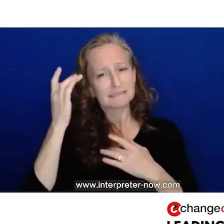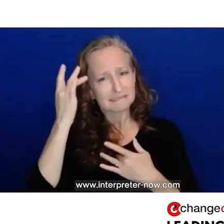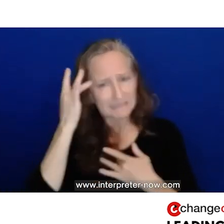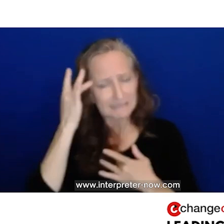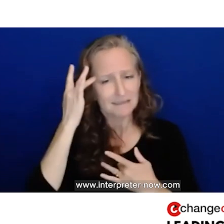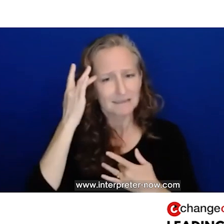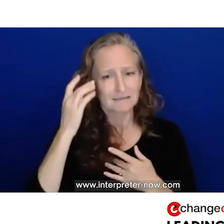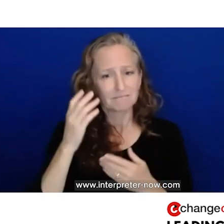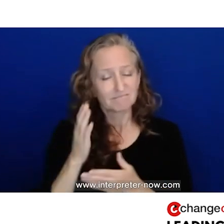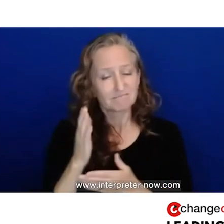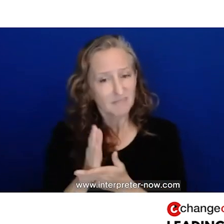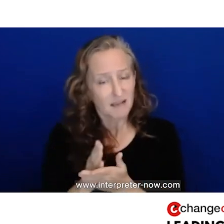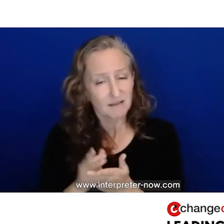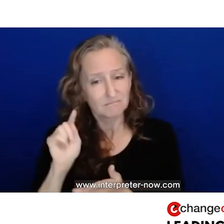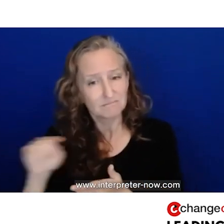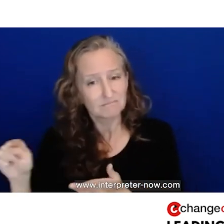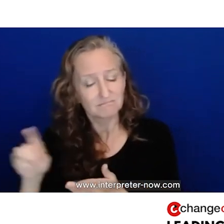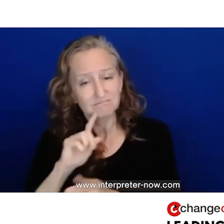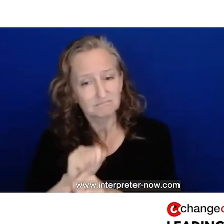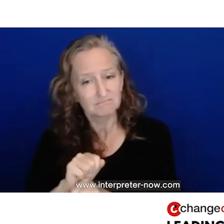those infected by COVID.